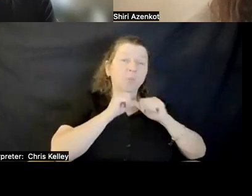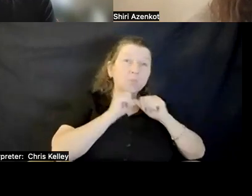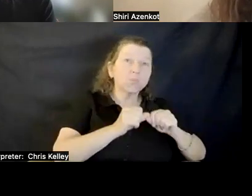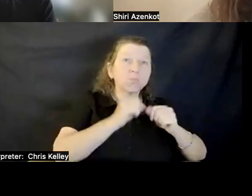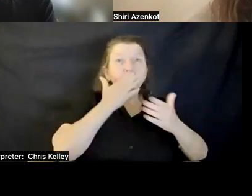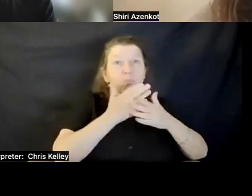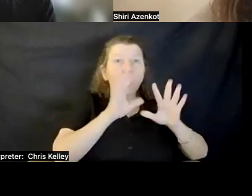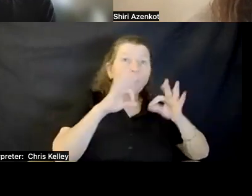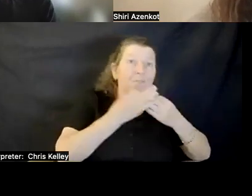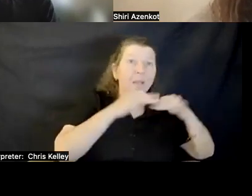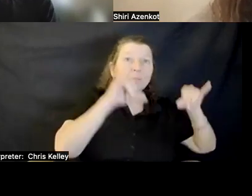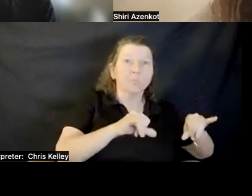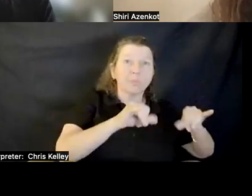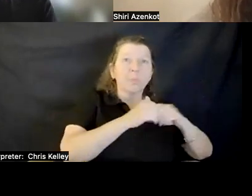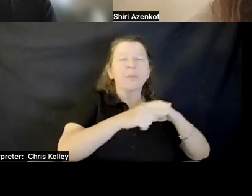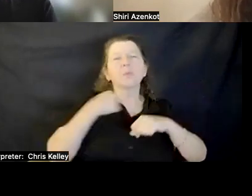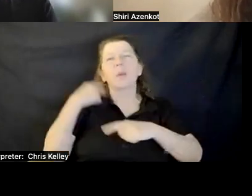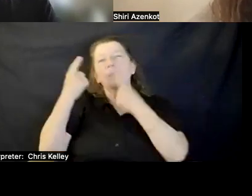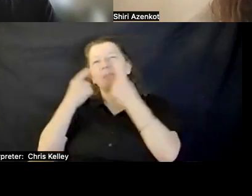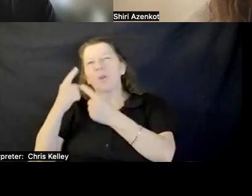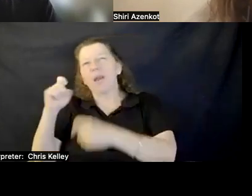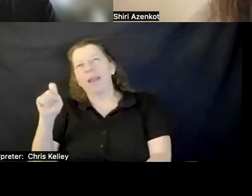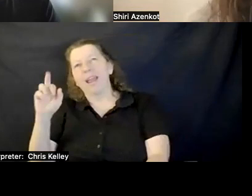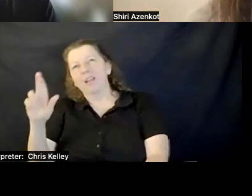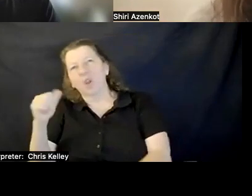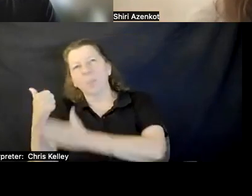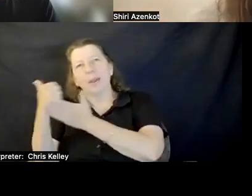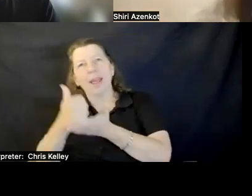adjust to their new it -- what XR can do to help them adjust to their new environment.